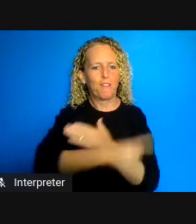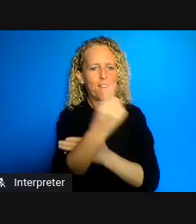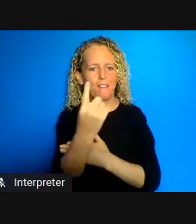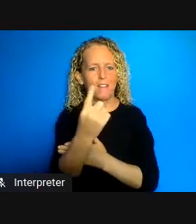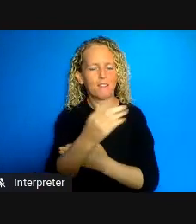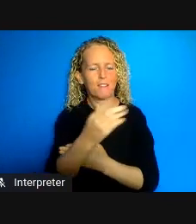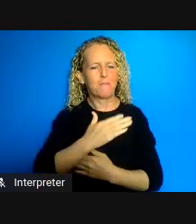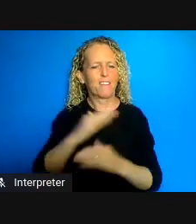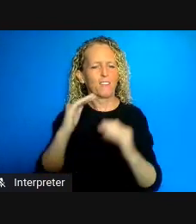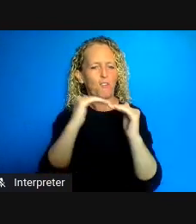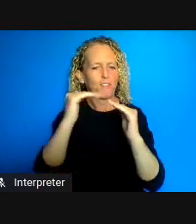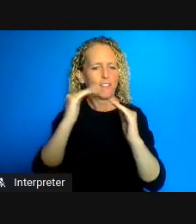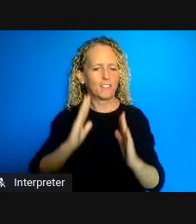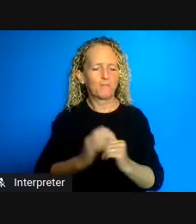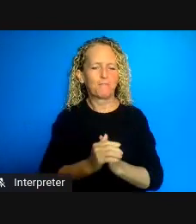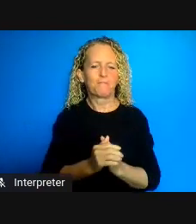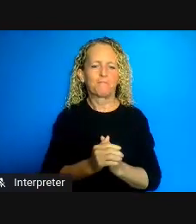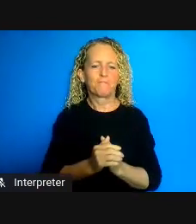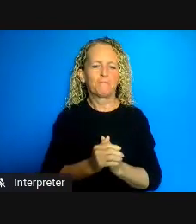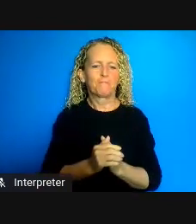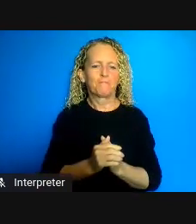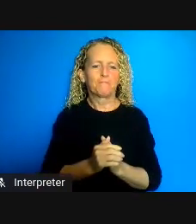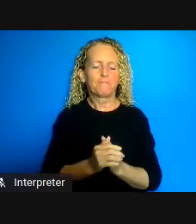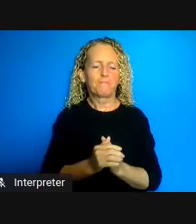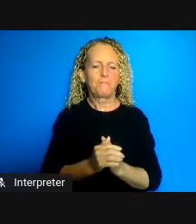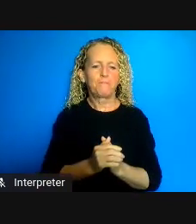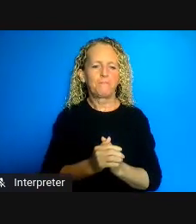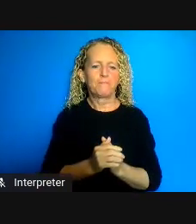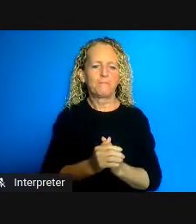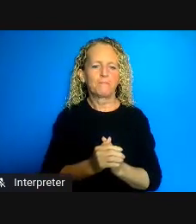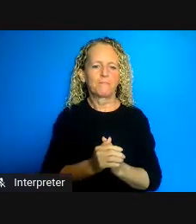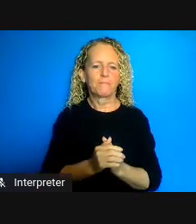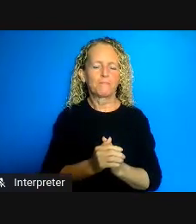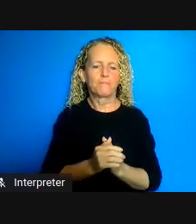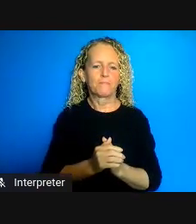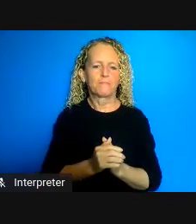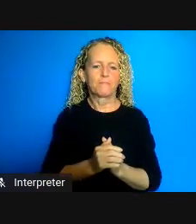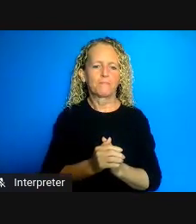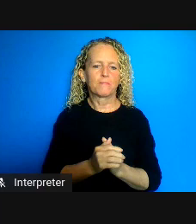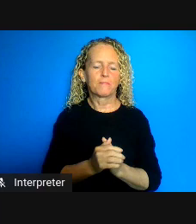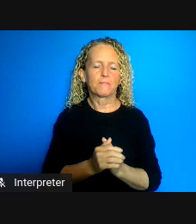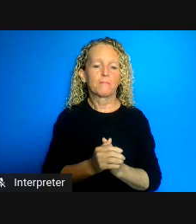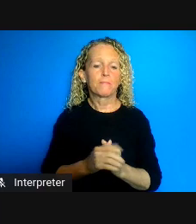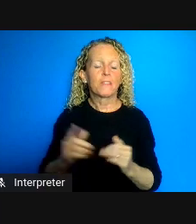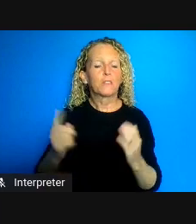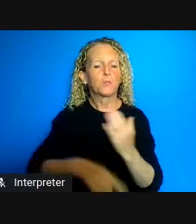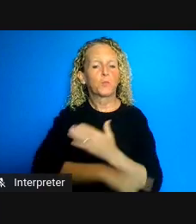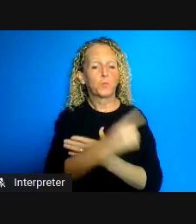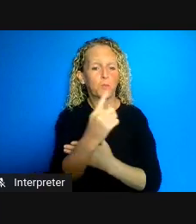as Theresa mentioned I am going to address today the issue of the impact of